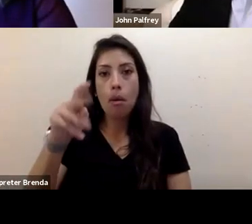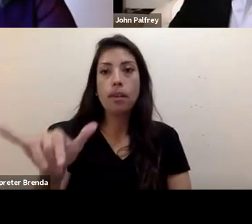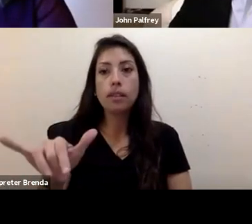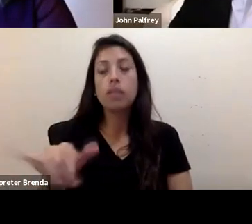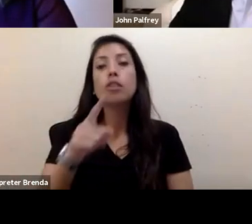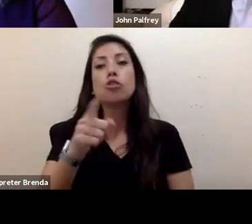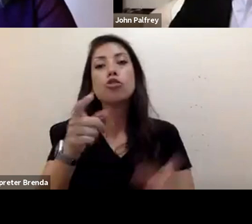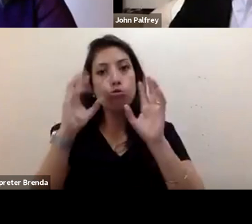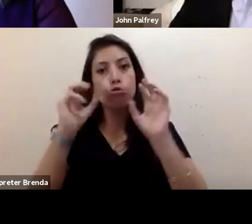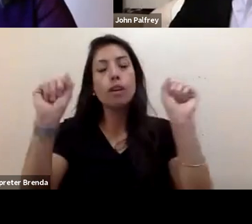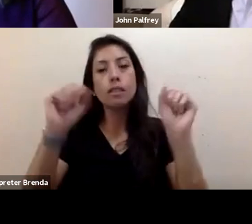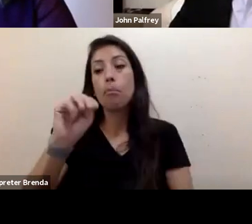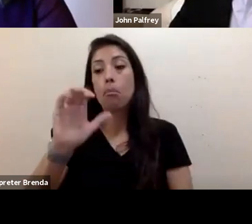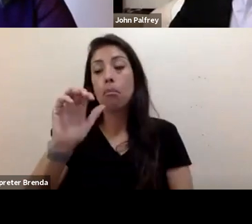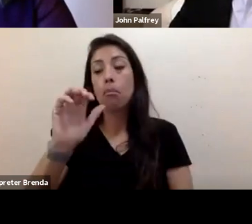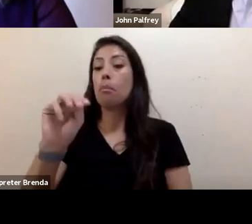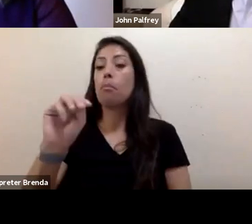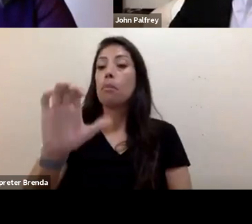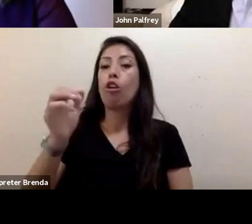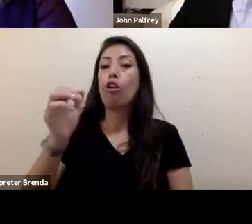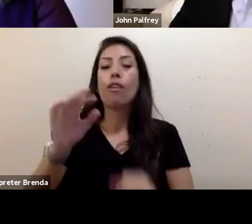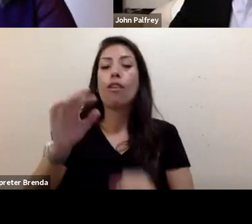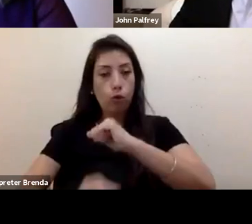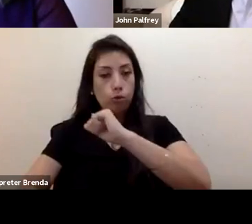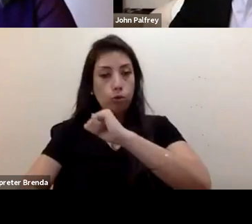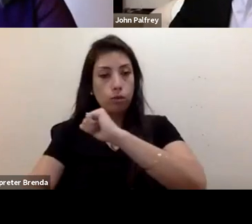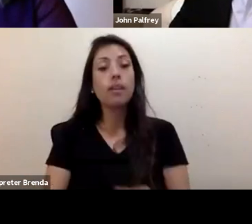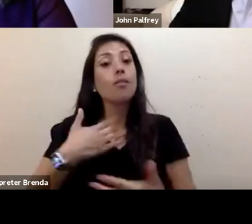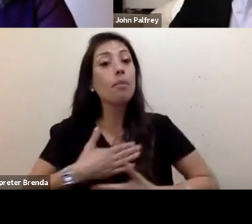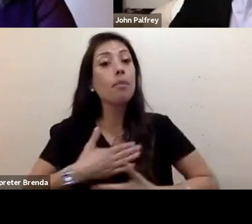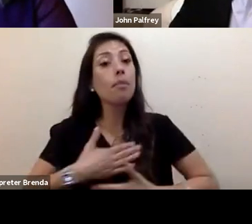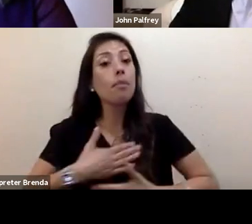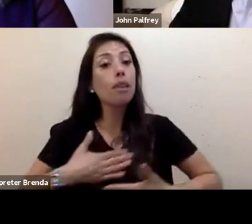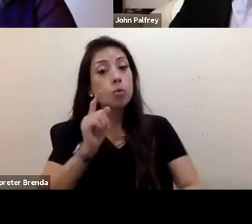a major climate funder. I've had the pleasure to get to know John as one of the members of